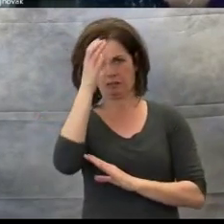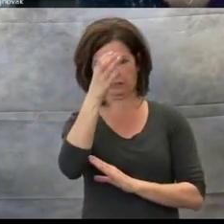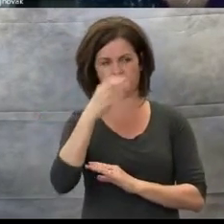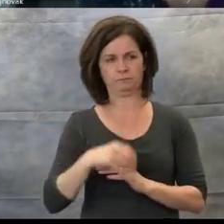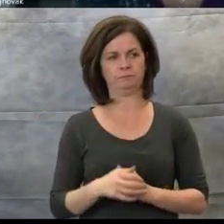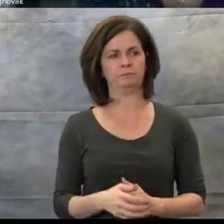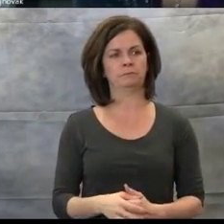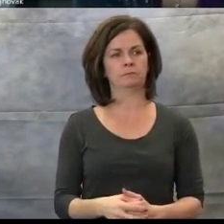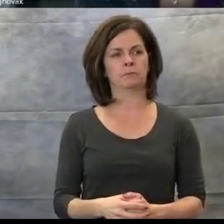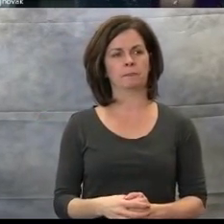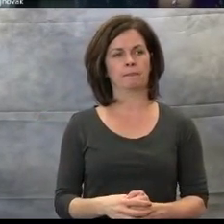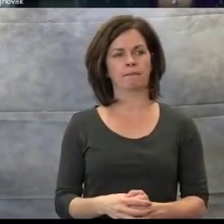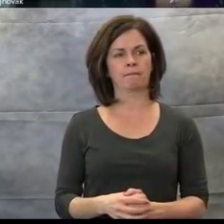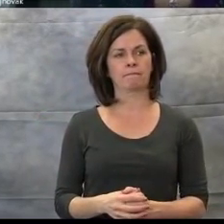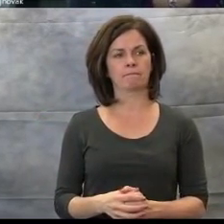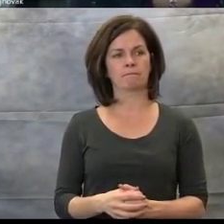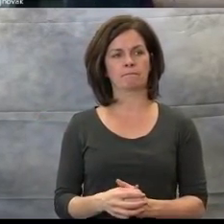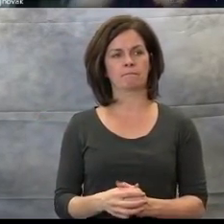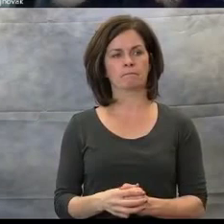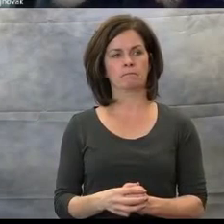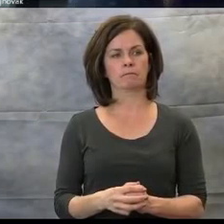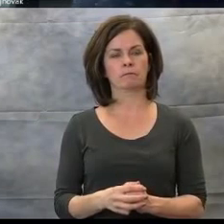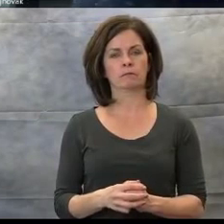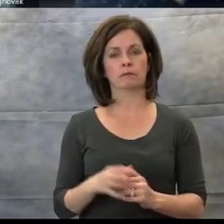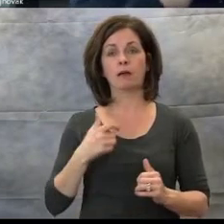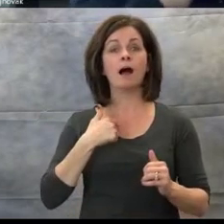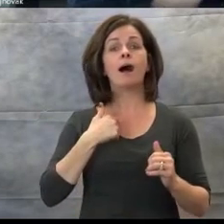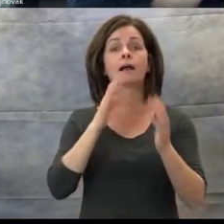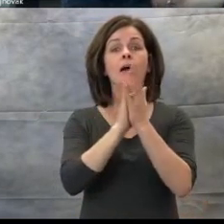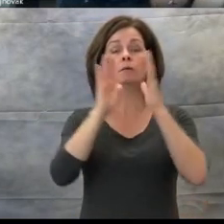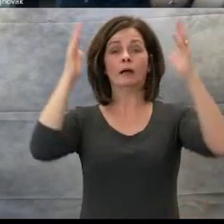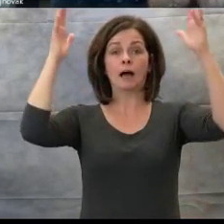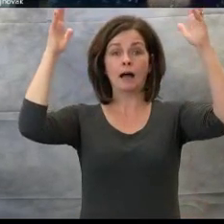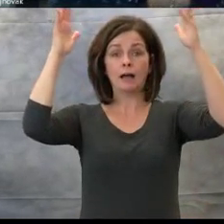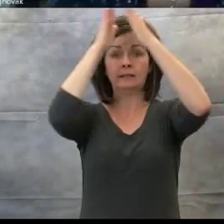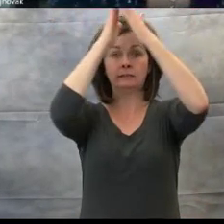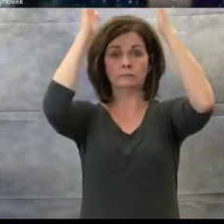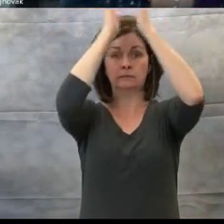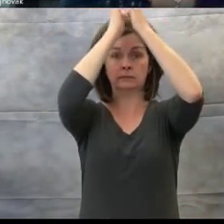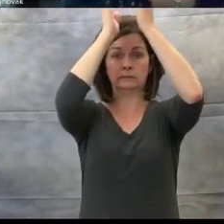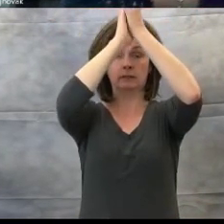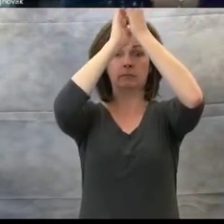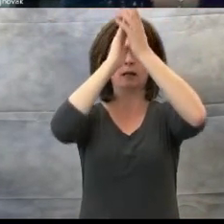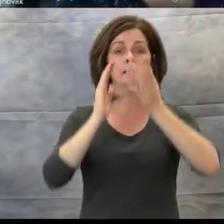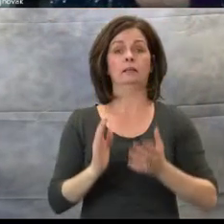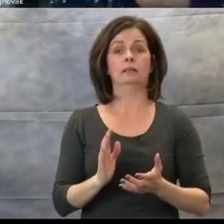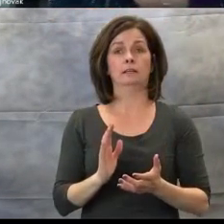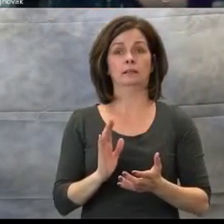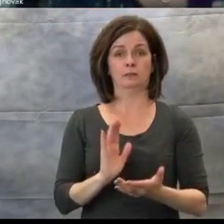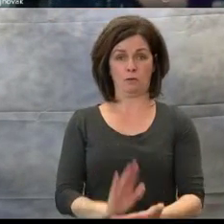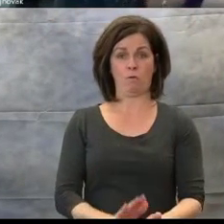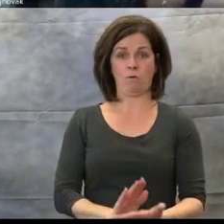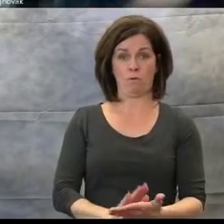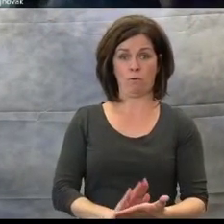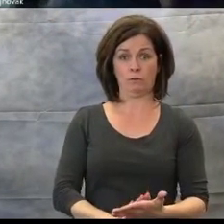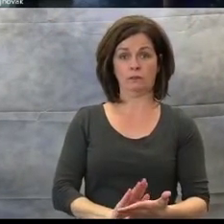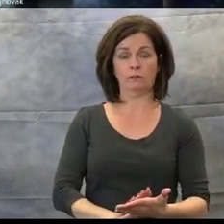"I clap my hands up high I clap my hands down low I clap them way up in the air